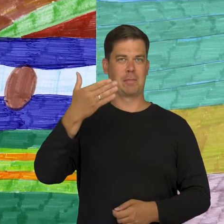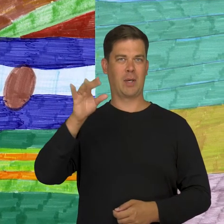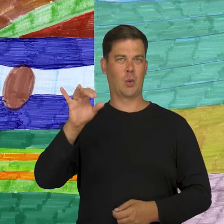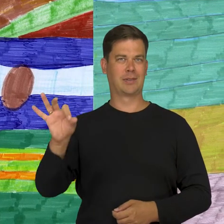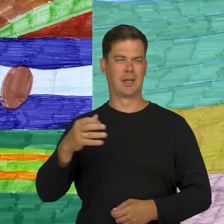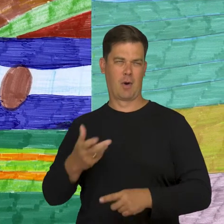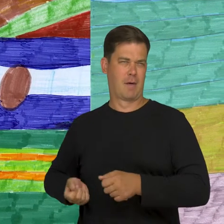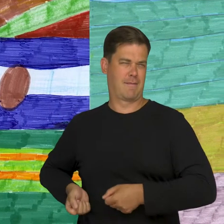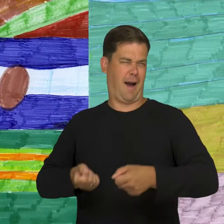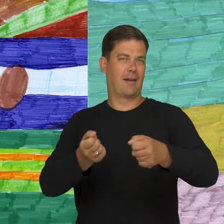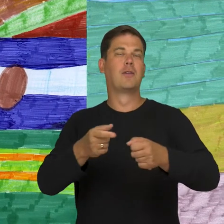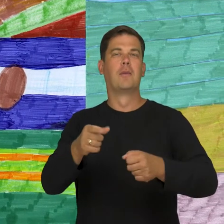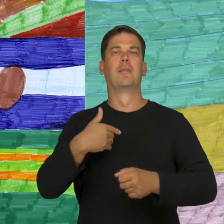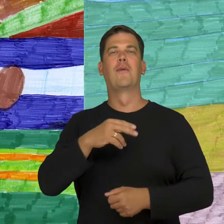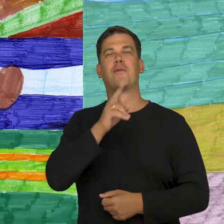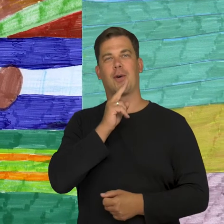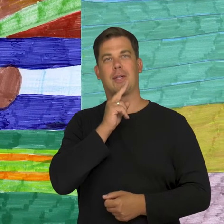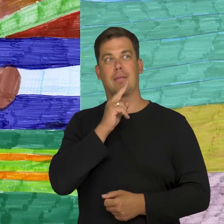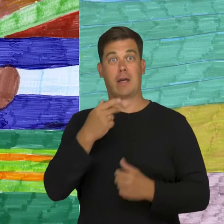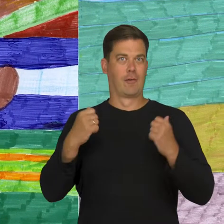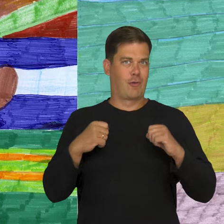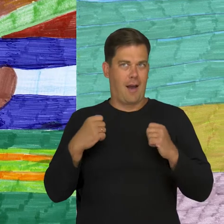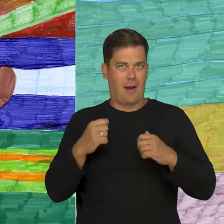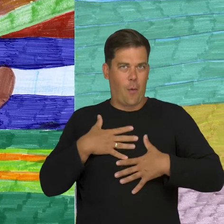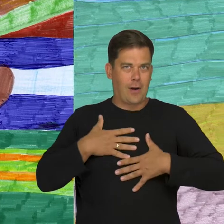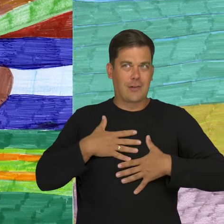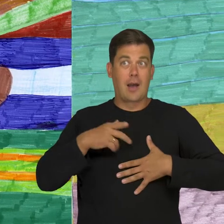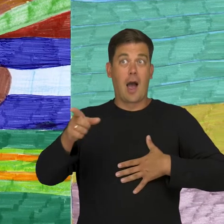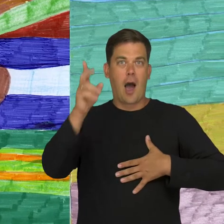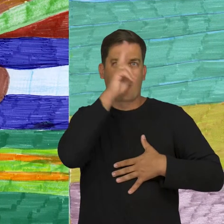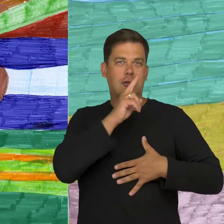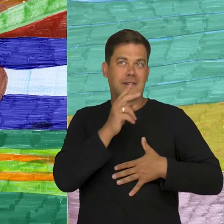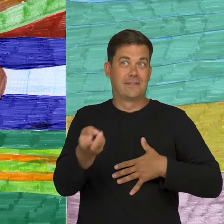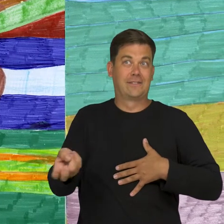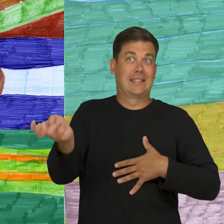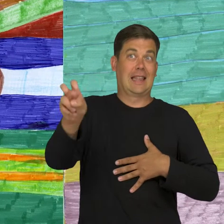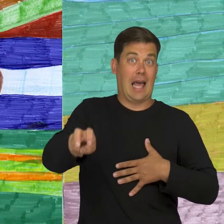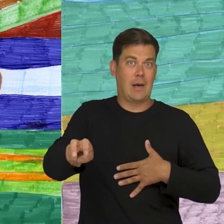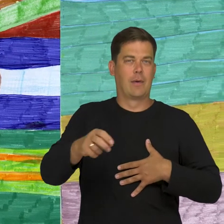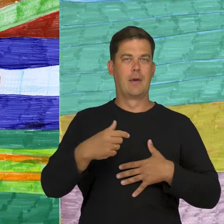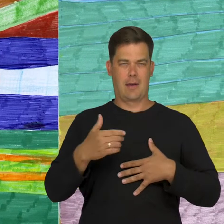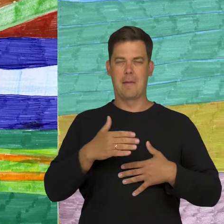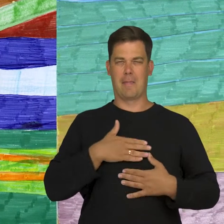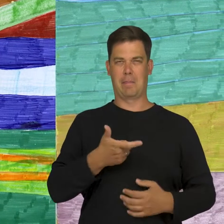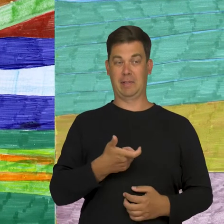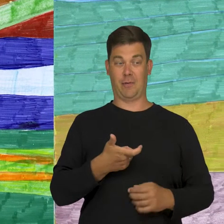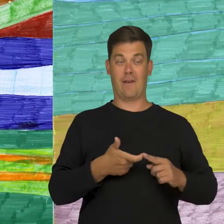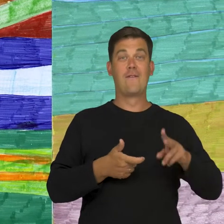We poured water on each other by the bathroom. I was waiting in the bathroom when parents woke up. I had a water gun in my room.